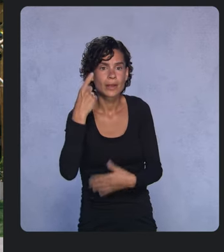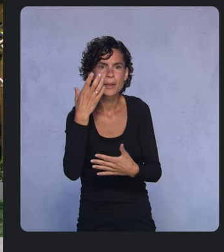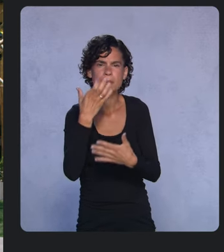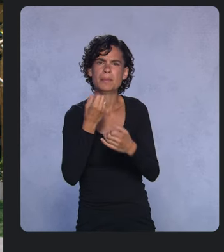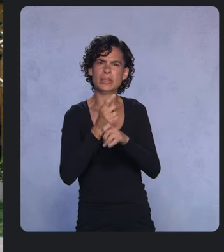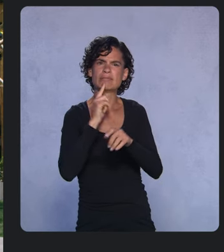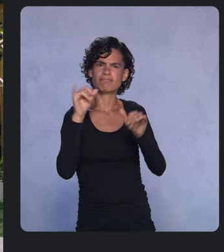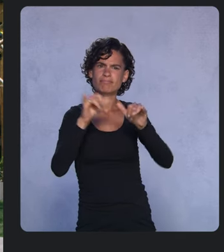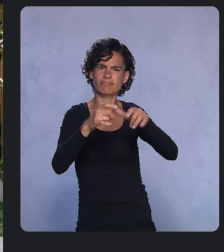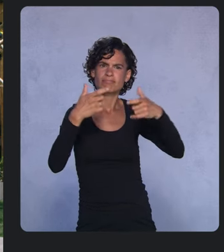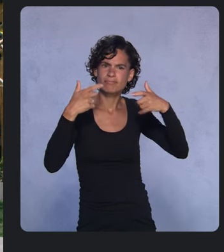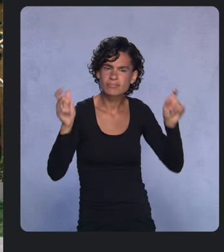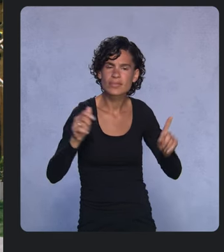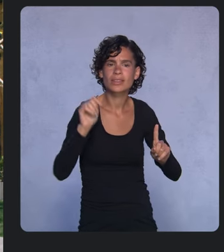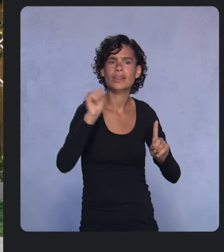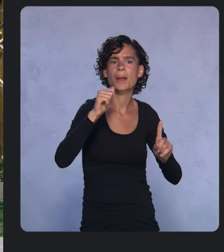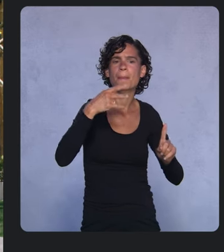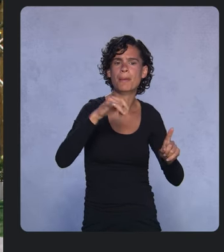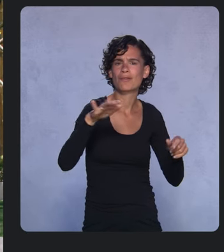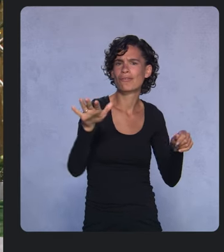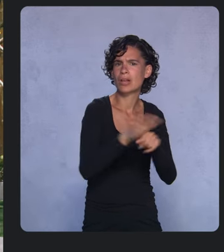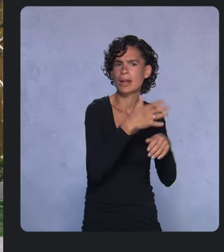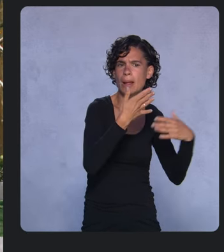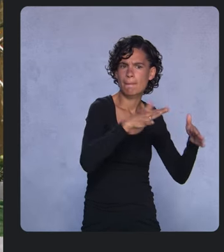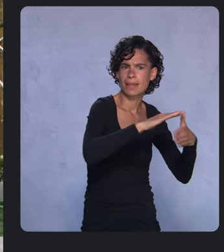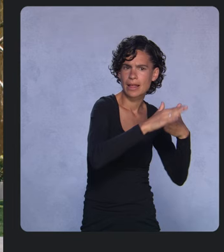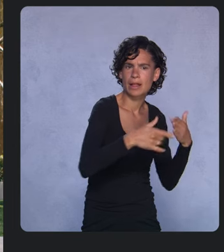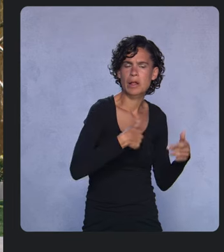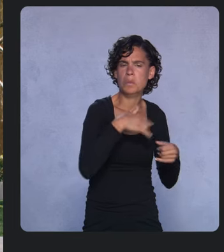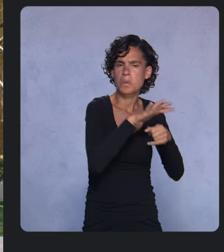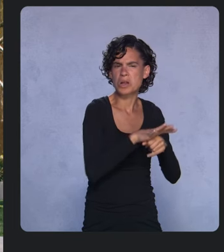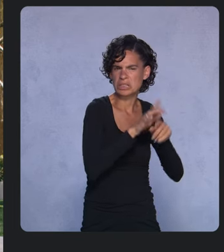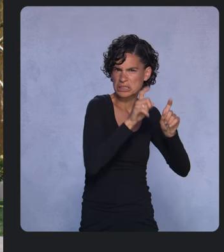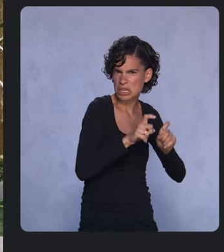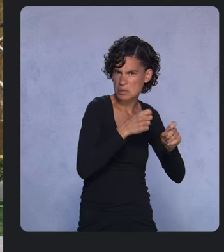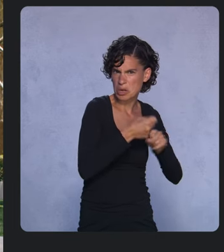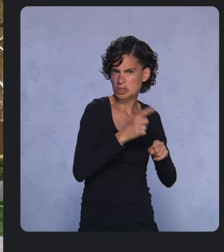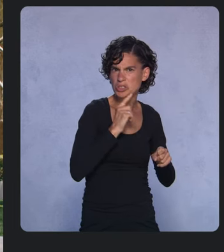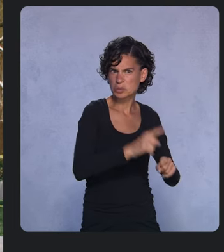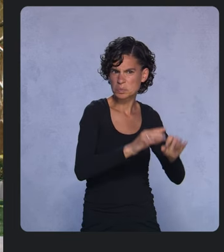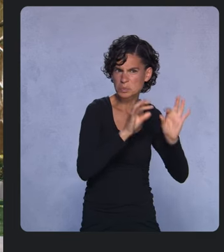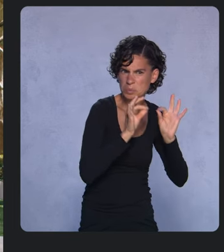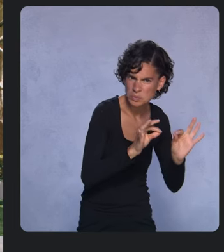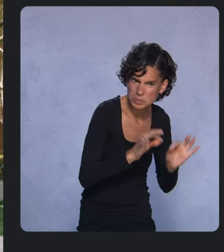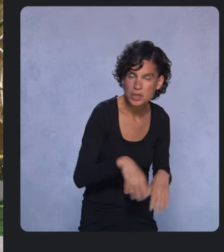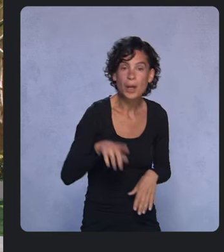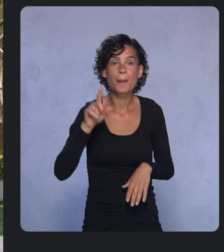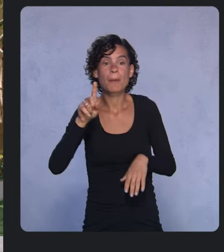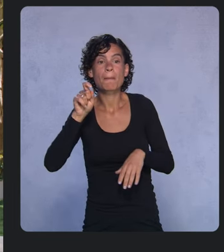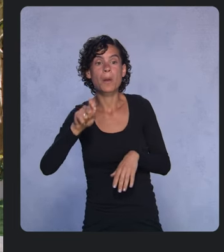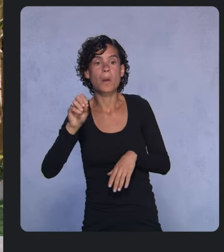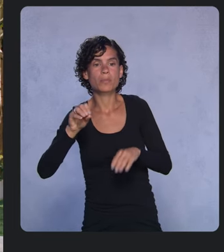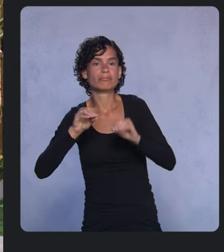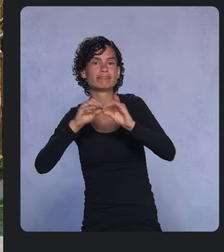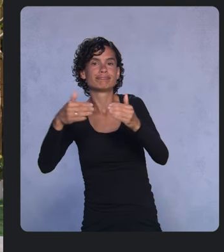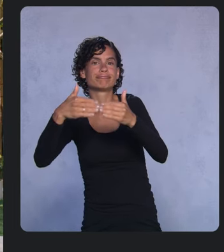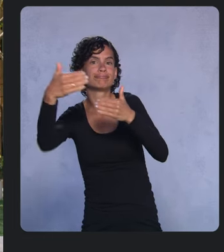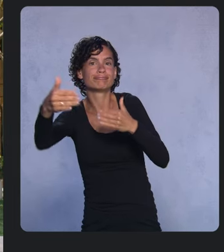We are pressure testing the final bits, so Compose will hit 1.0 in July. It's a great time to start so your apps will be ready to launch.